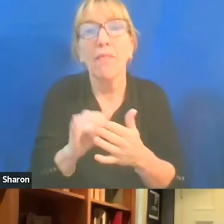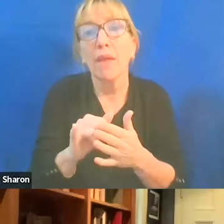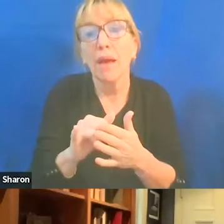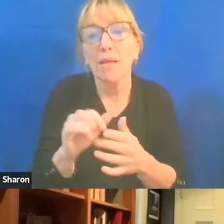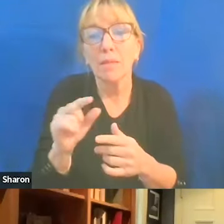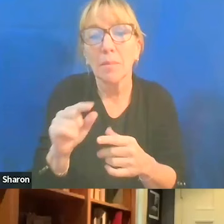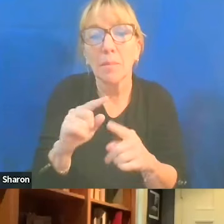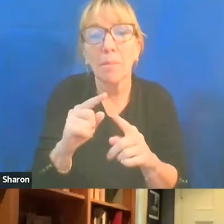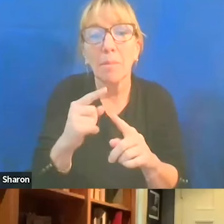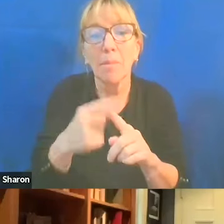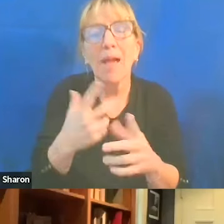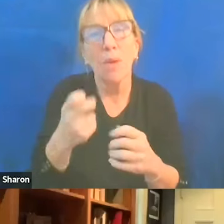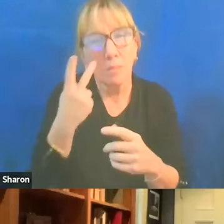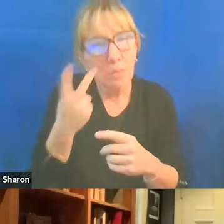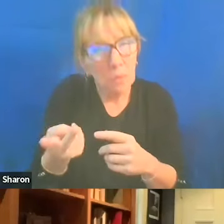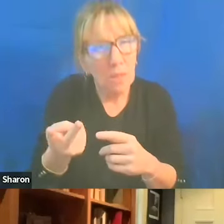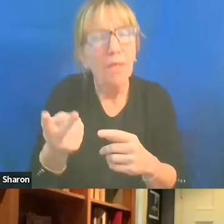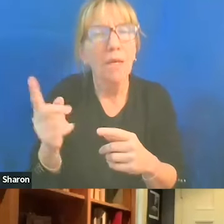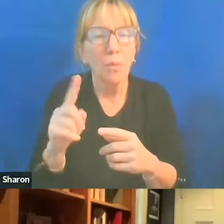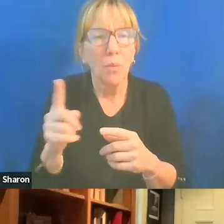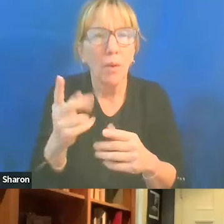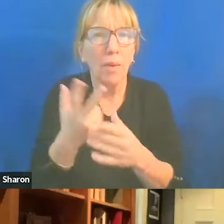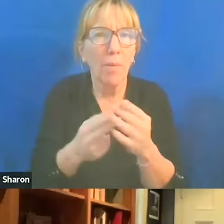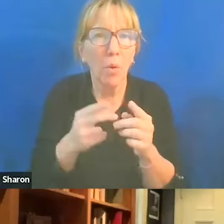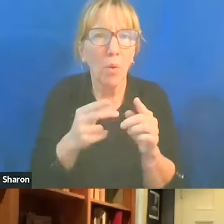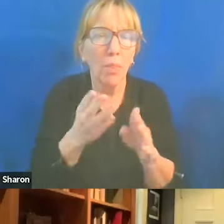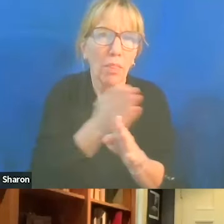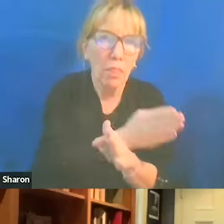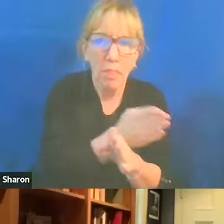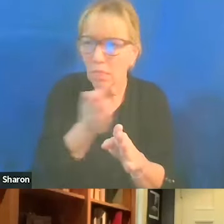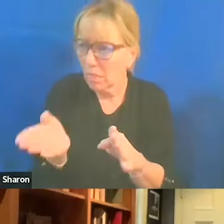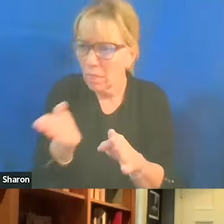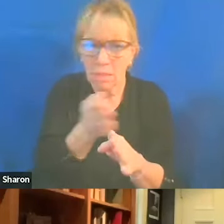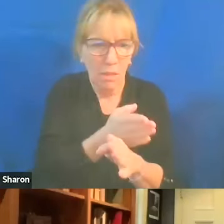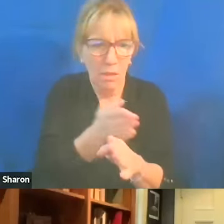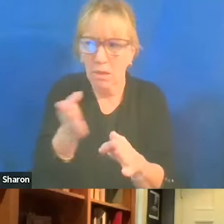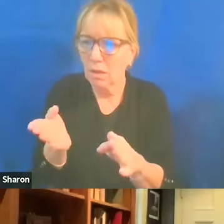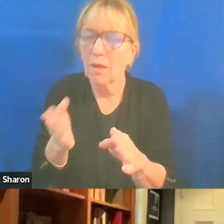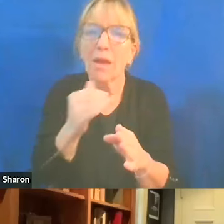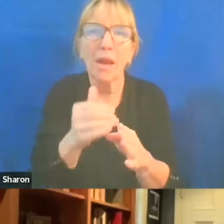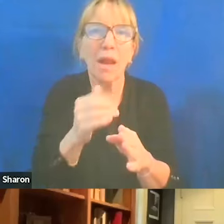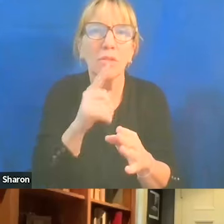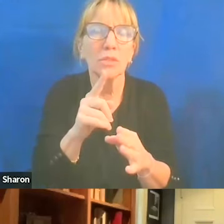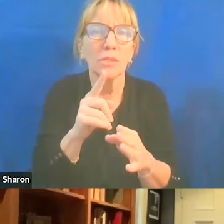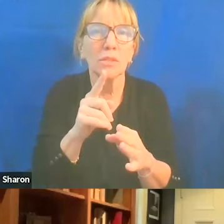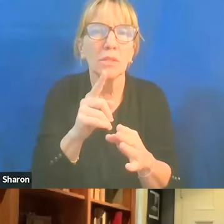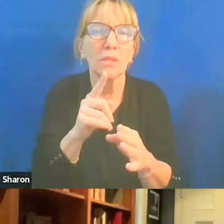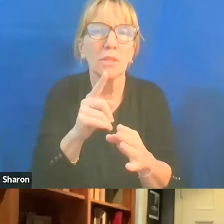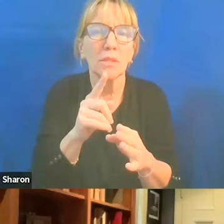So I wanted them to see that and where both sides may not be... You know, or certainly not... Well, one, either Hamas clearly and Israel,